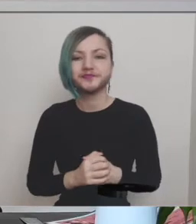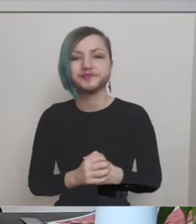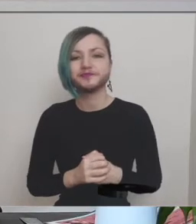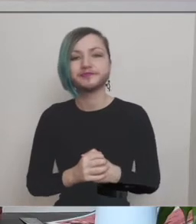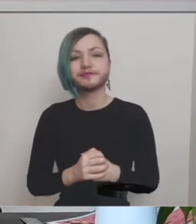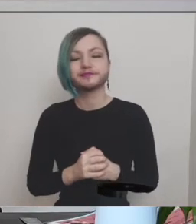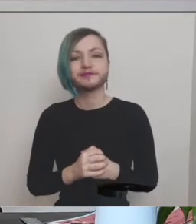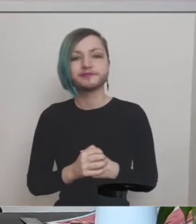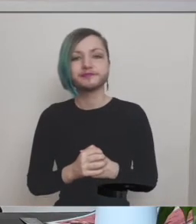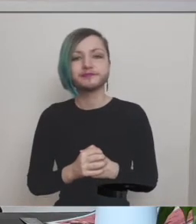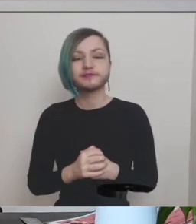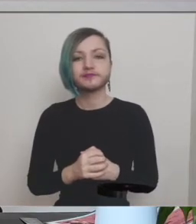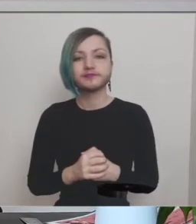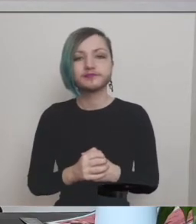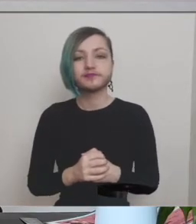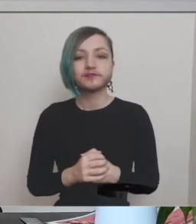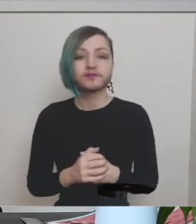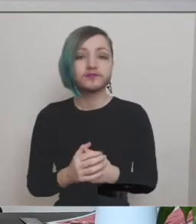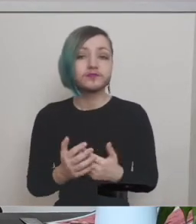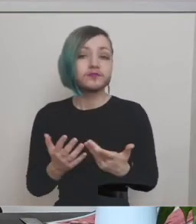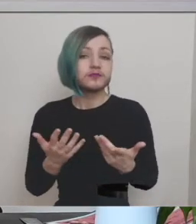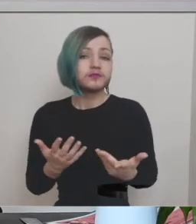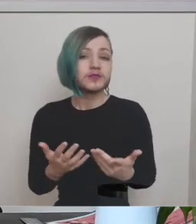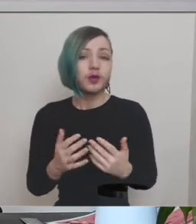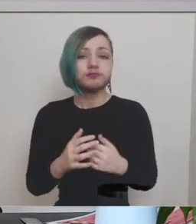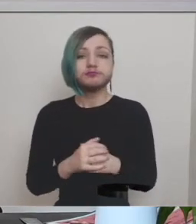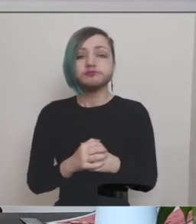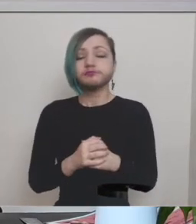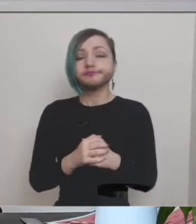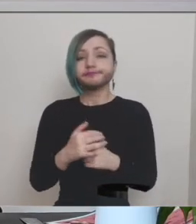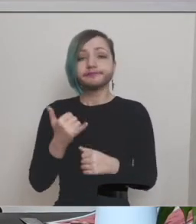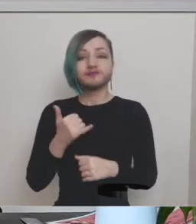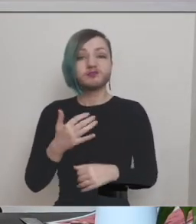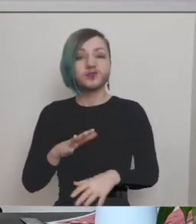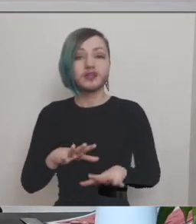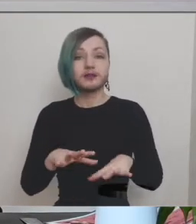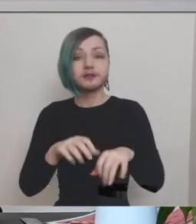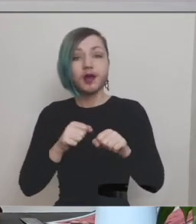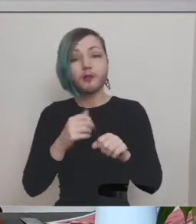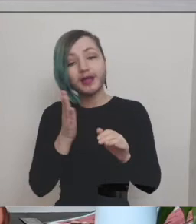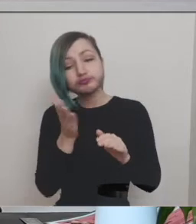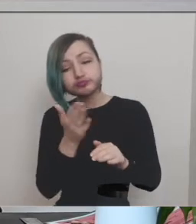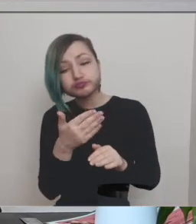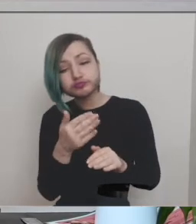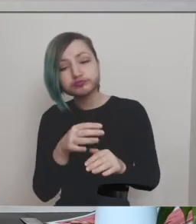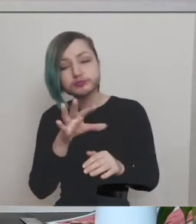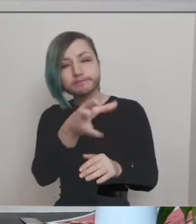so you might just want to start by just pulling out some bits and pieces that you connect with